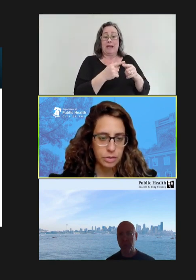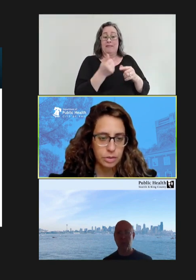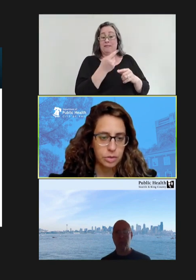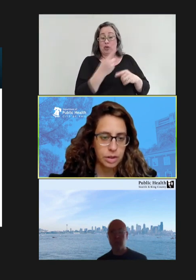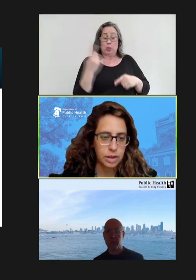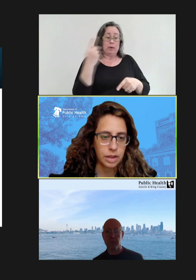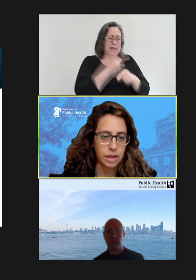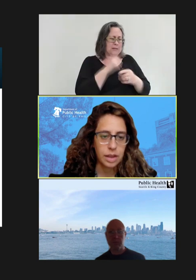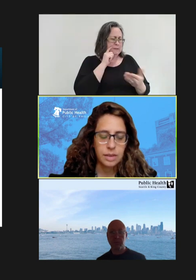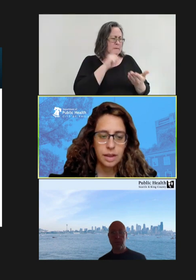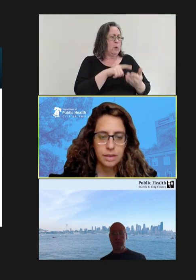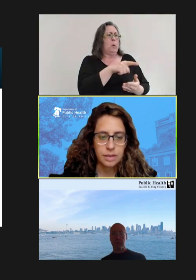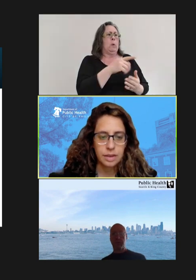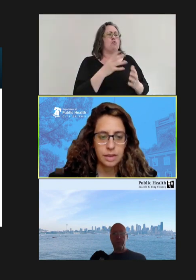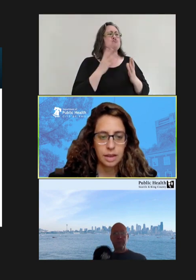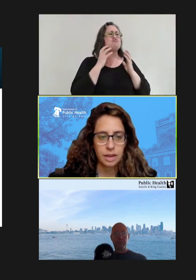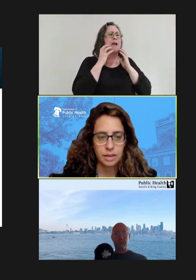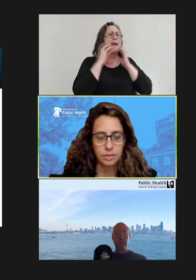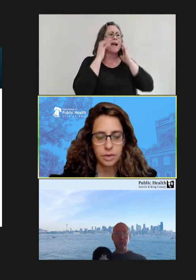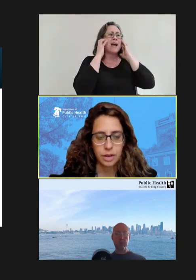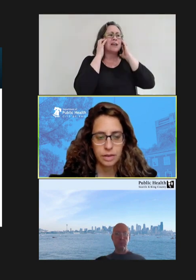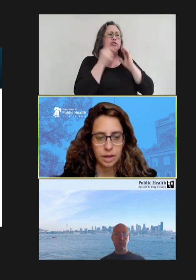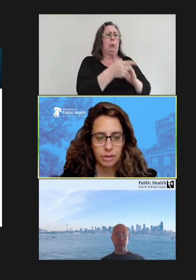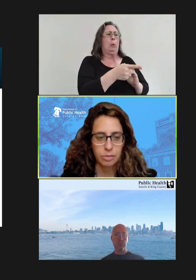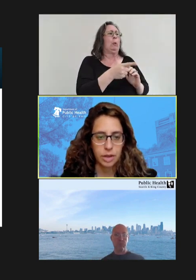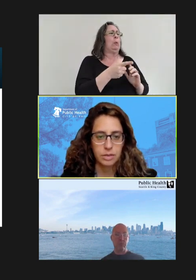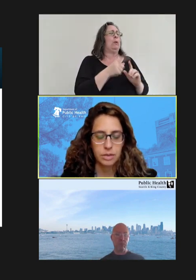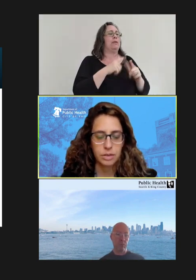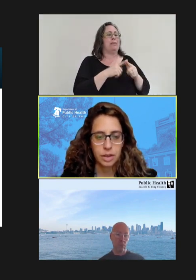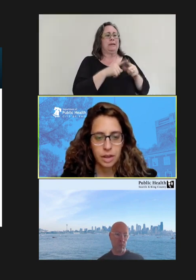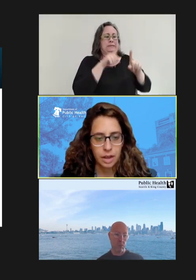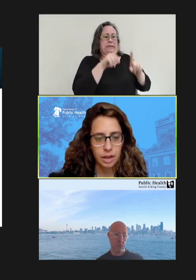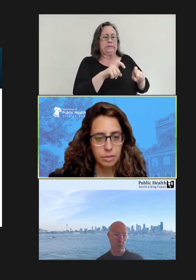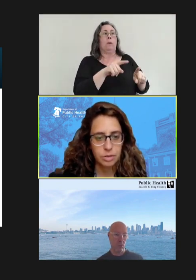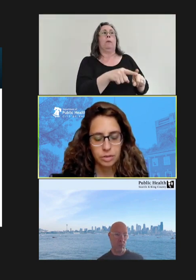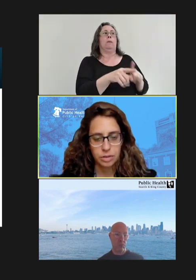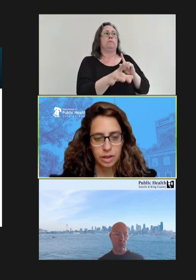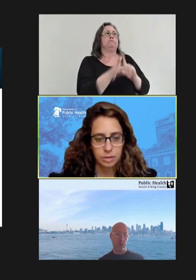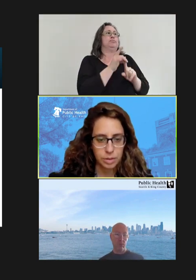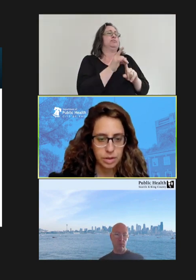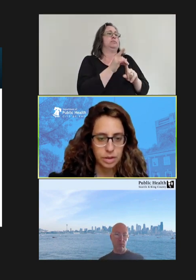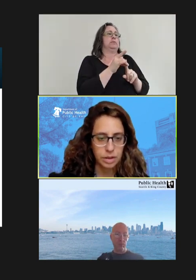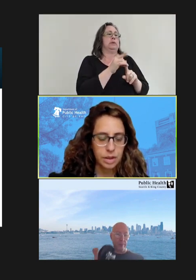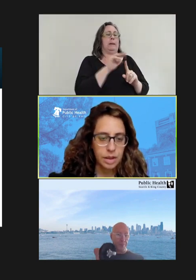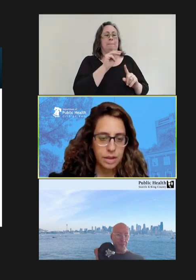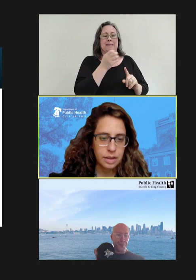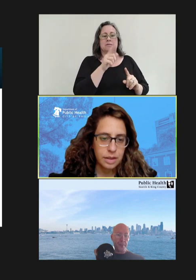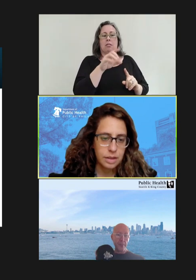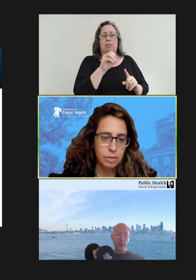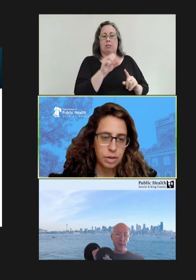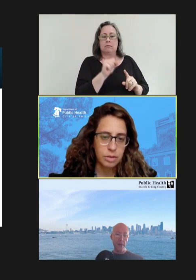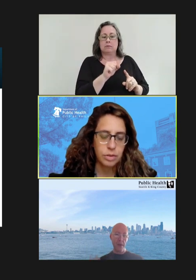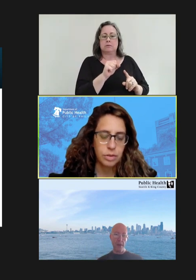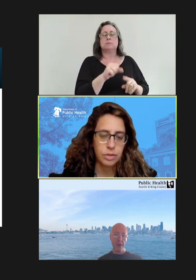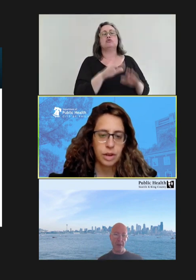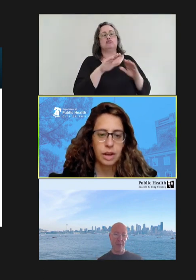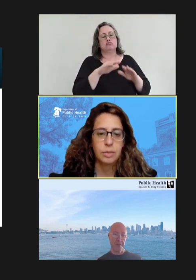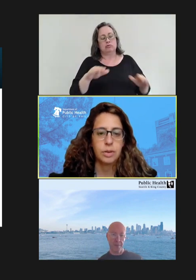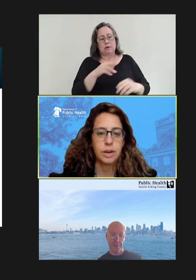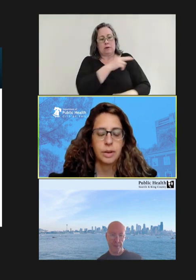was quickly tested, and found to have measles. The Children's Hospital did a wonderful job